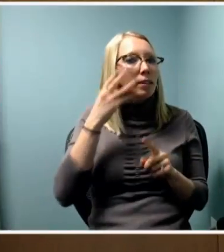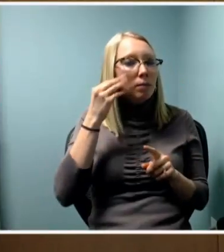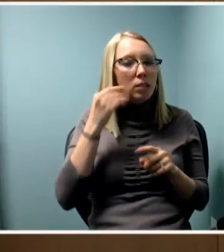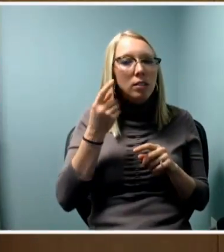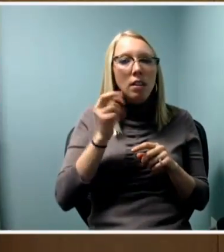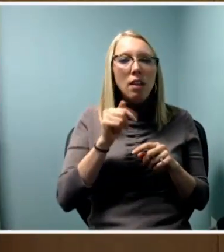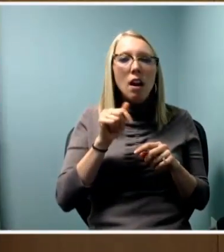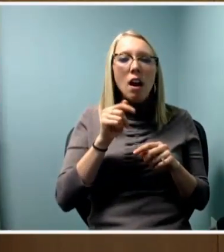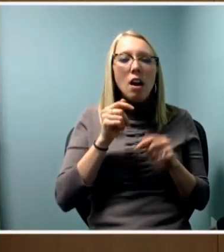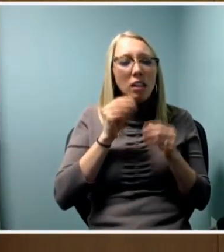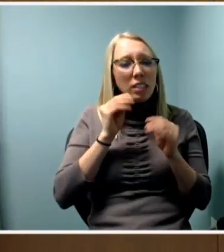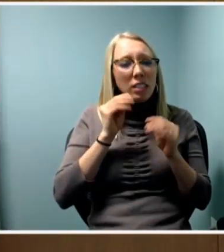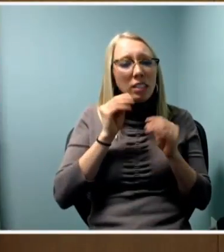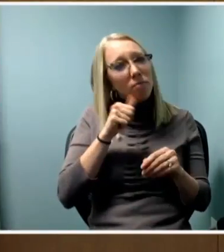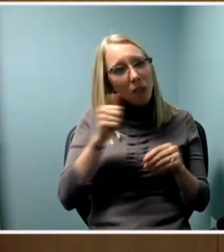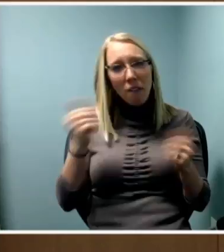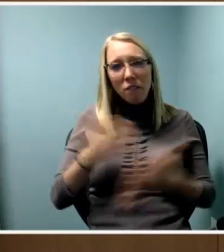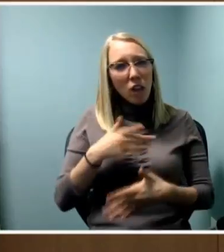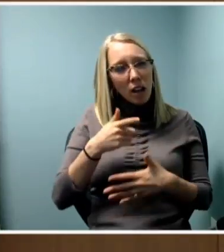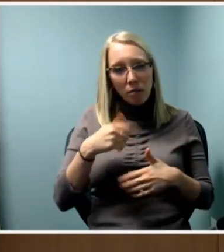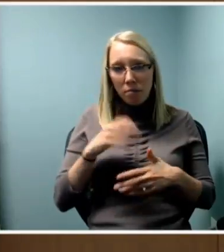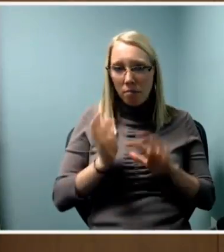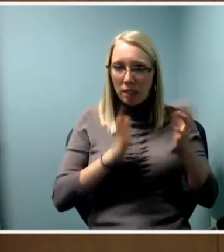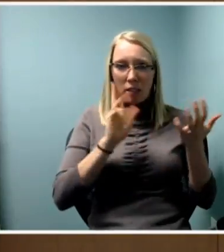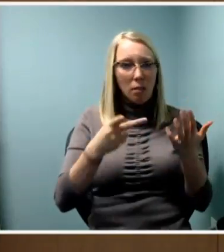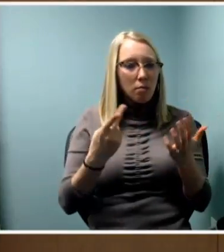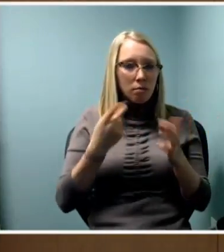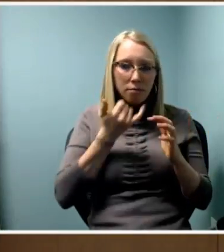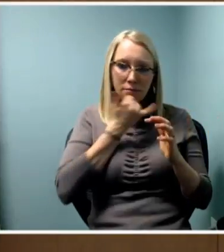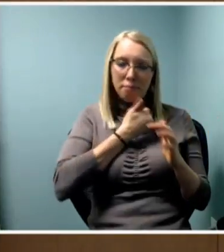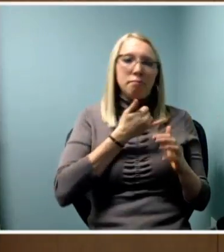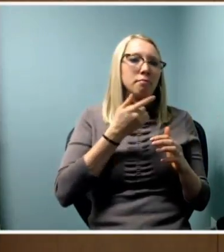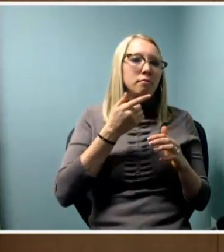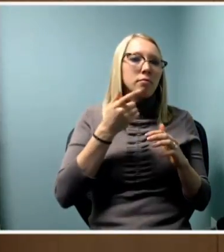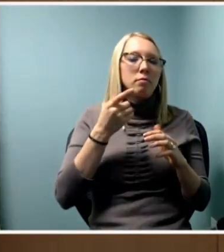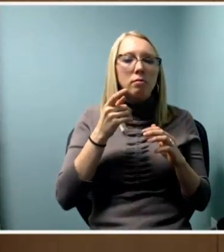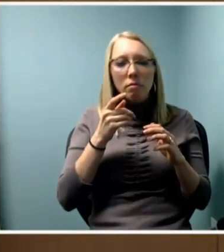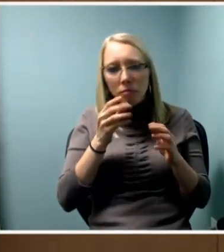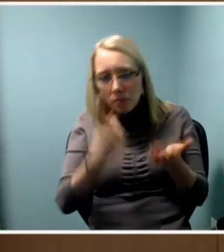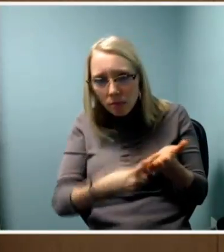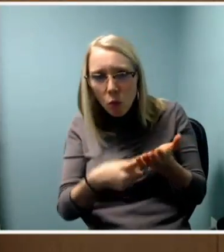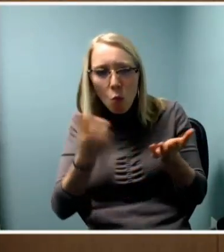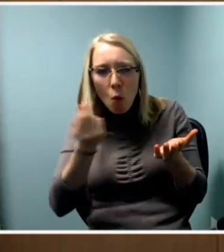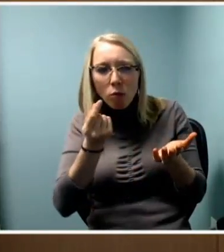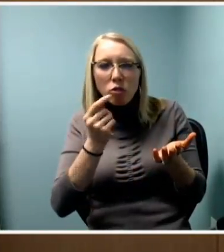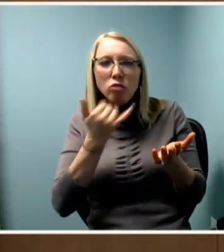and then acknowledge what was messy about it, how to clean it up, if to clean it up at all.